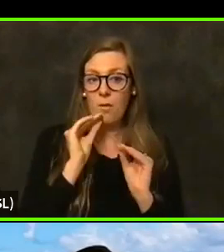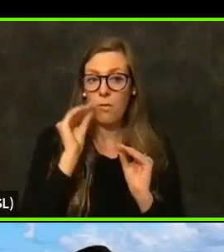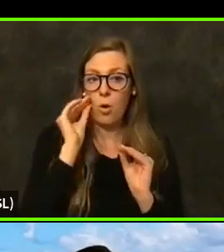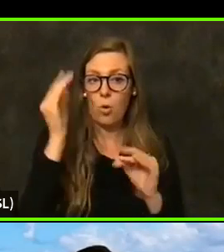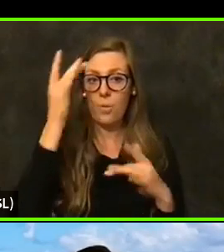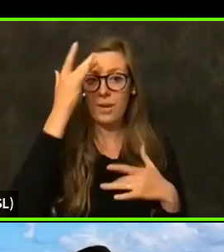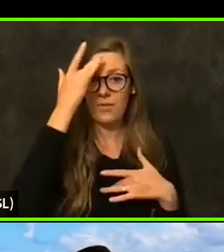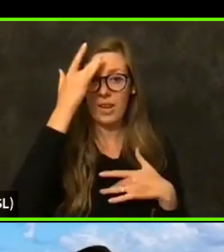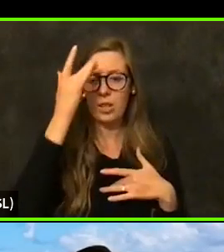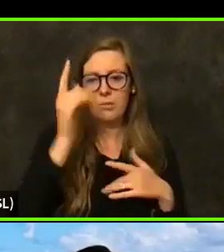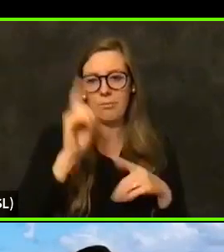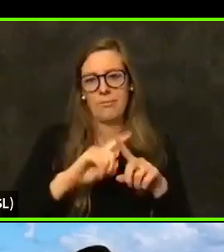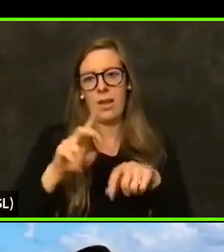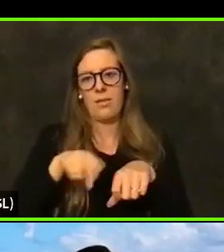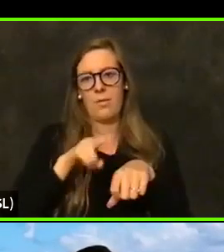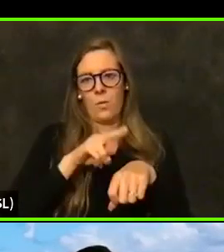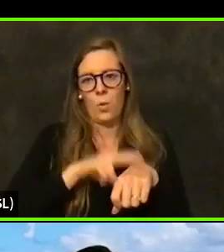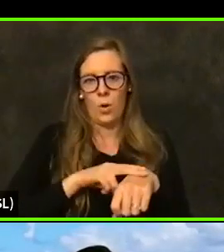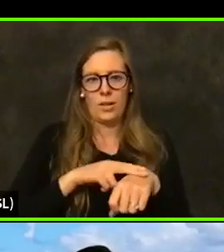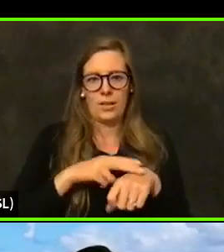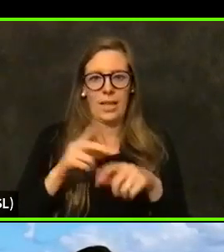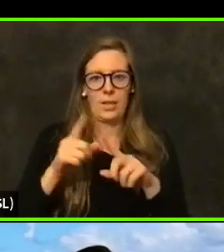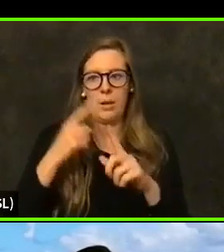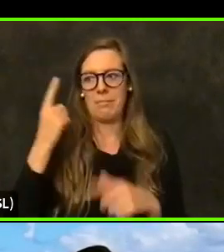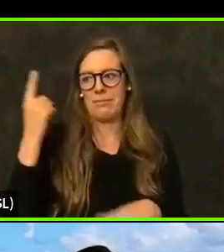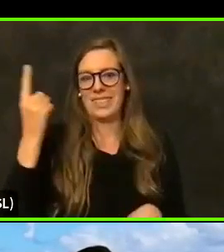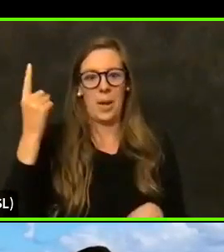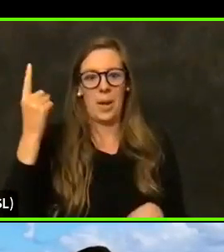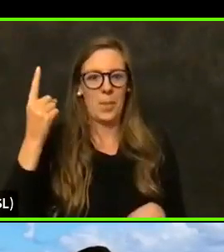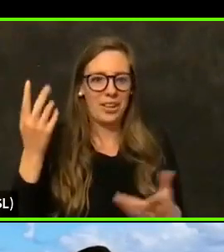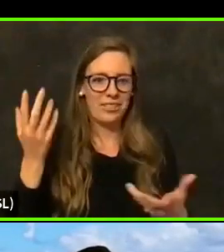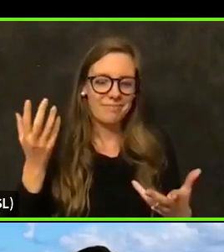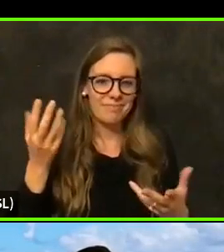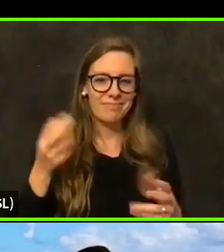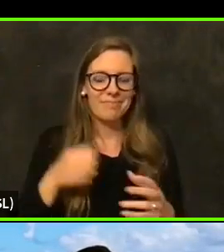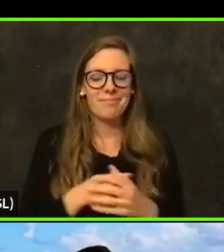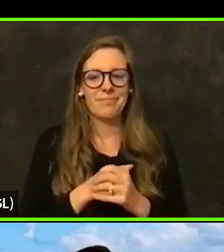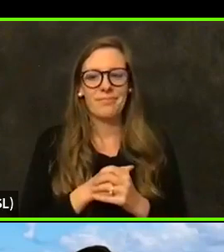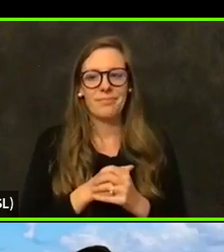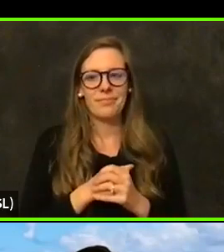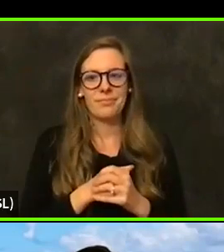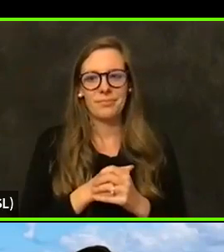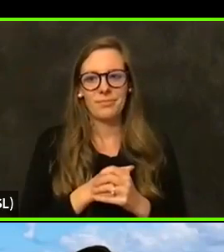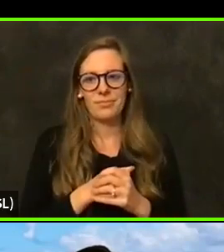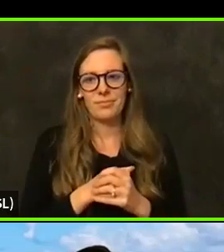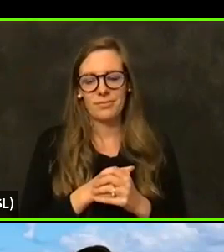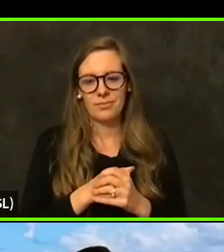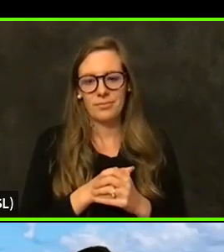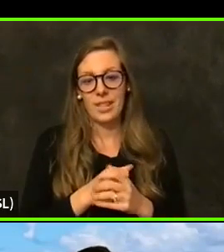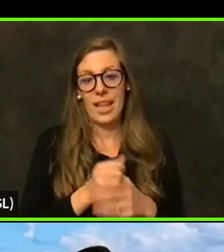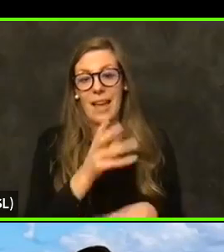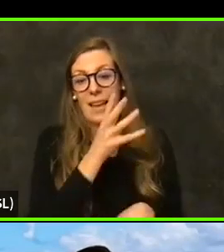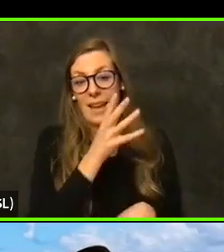those infections are entering from somewhere and agriculture in the agriculture industry.